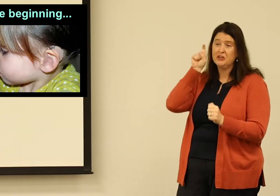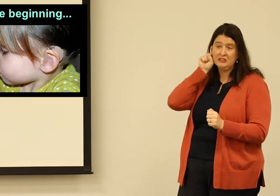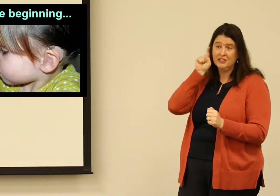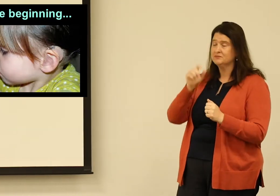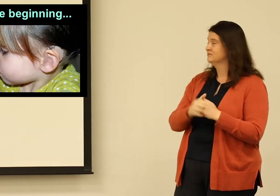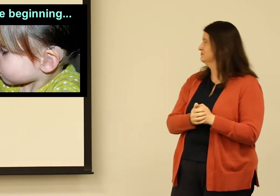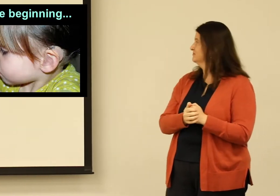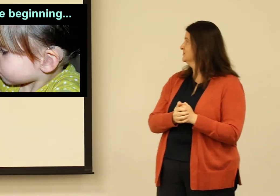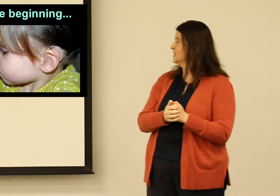I grew up with hearing aids.